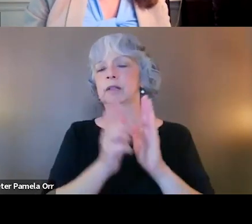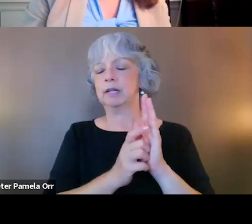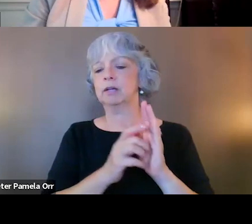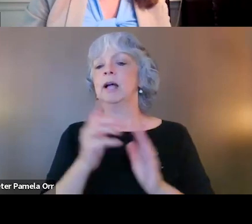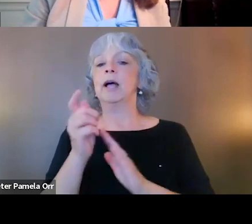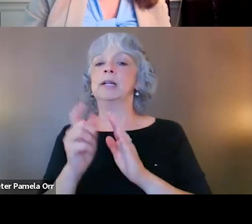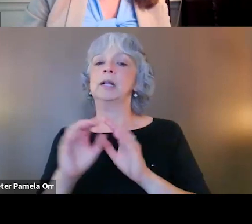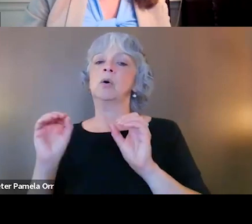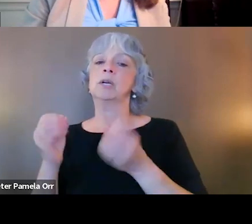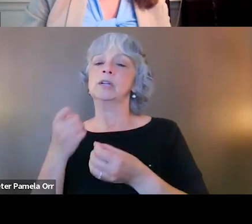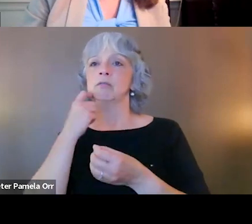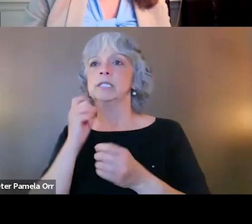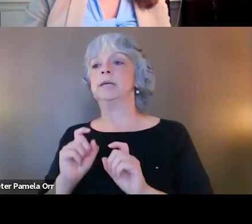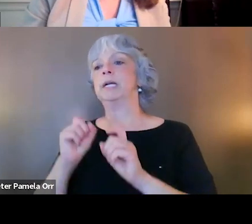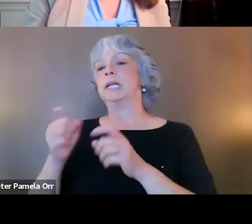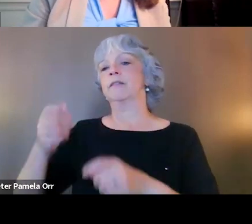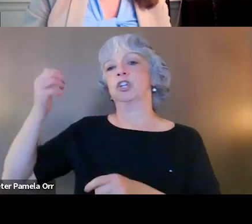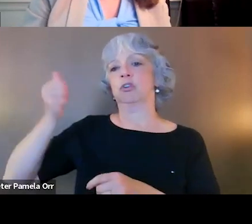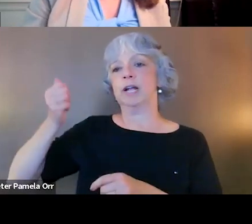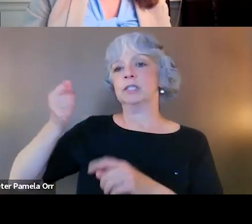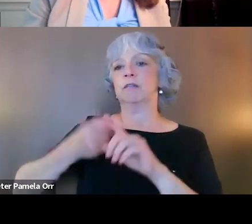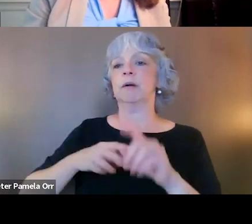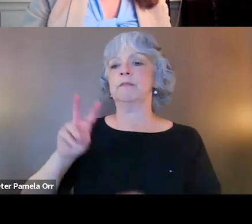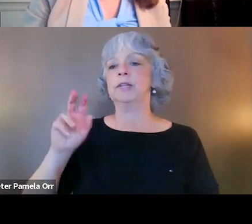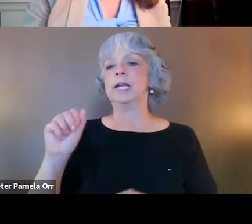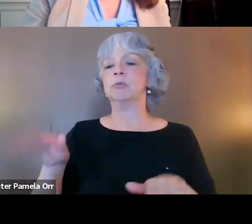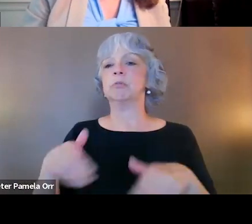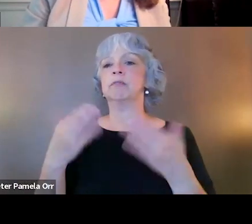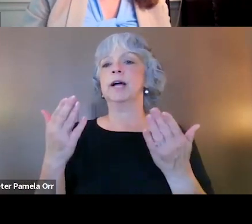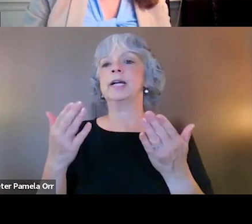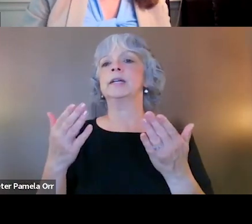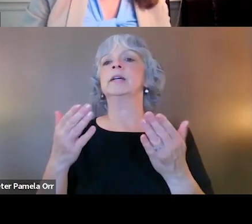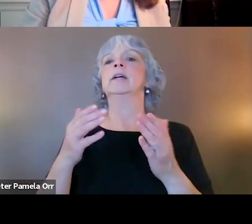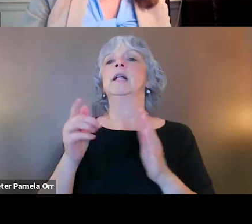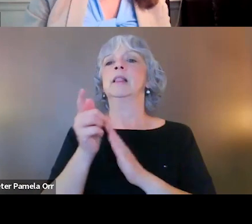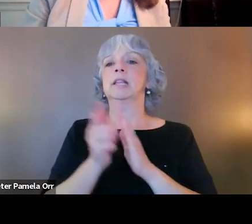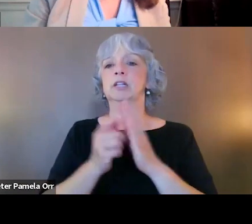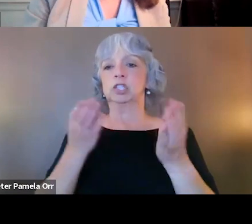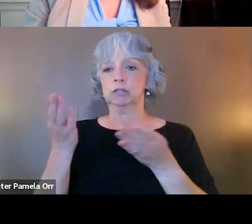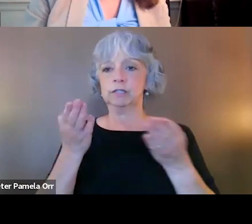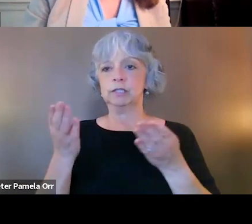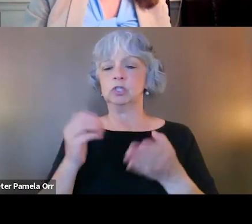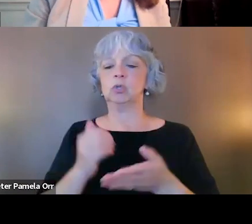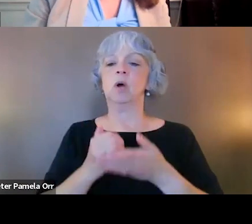that have recently been awarded grants from the VA to provide civil legal services that can often help address some of these other needs